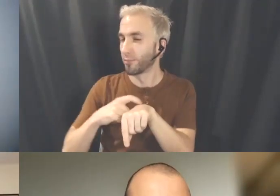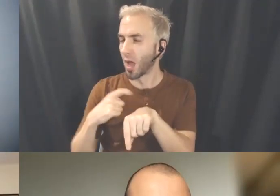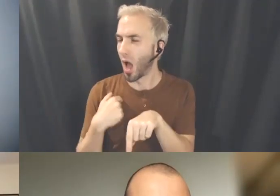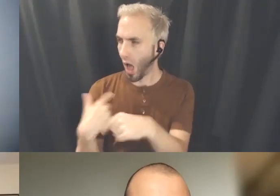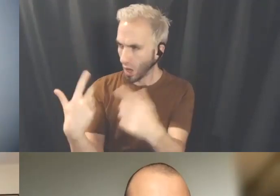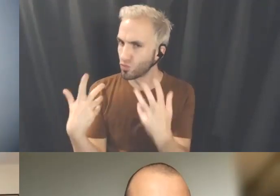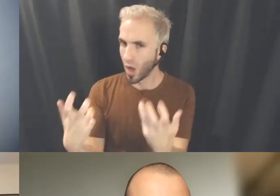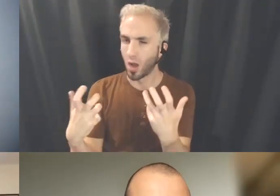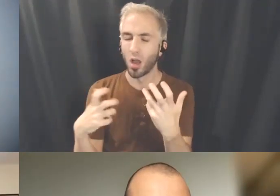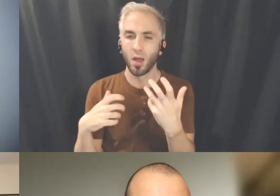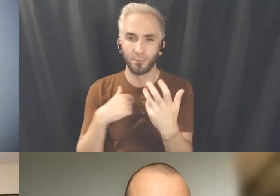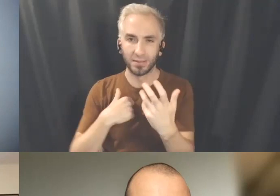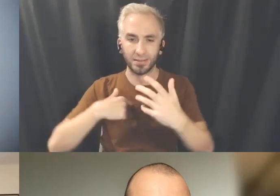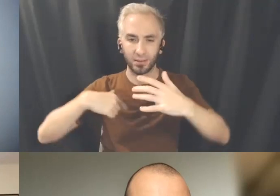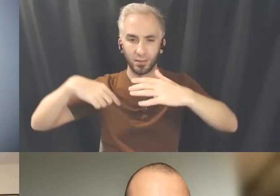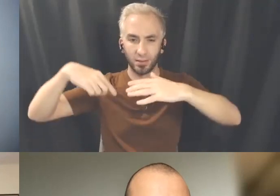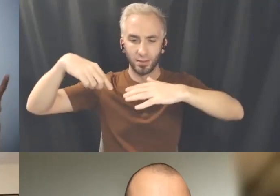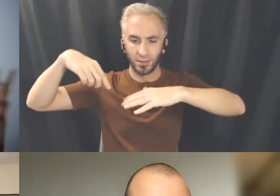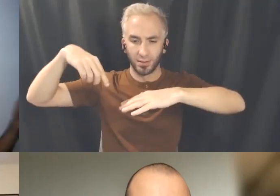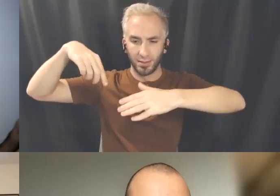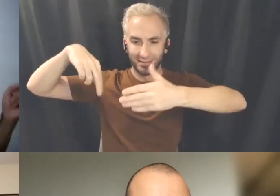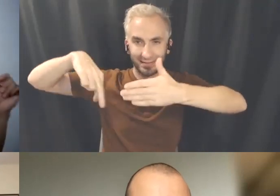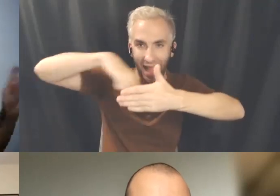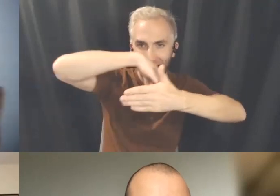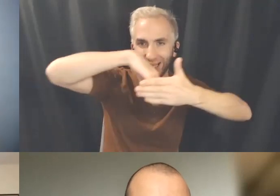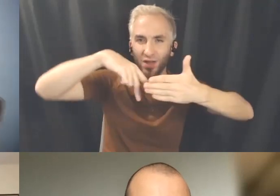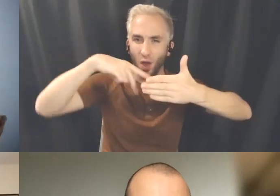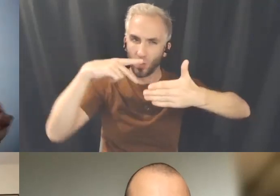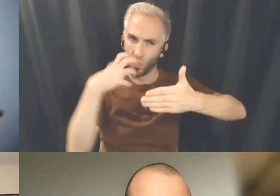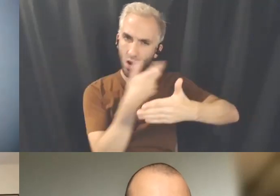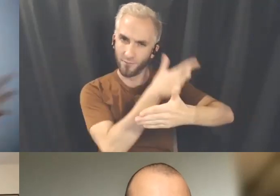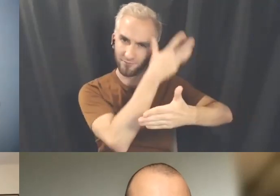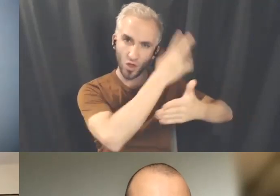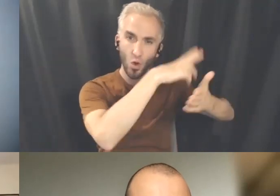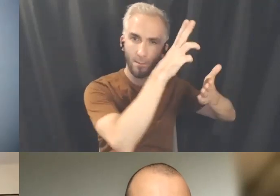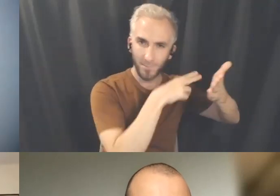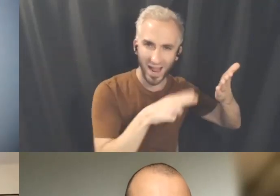have you do live painting and I want my brother to do some media art together and